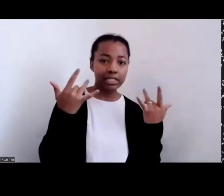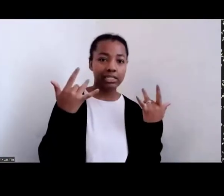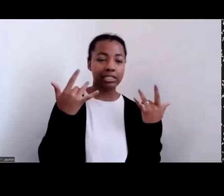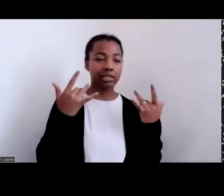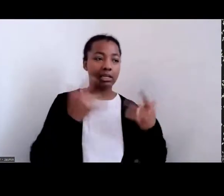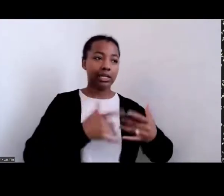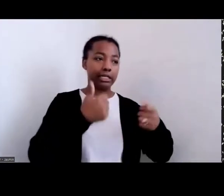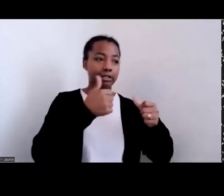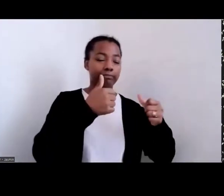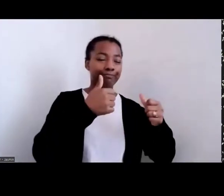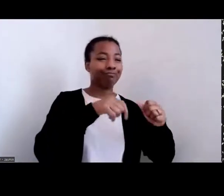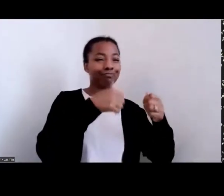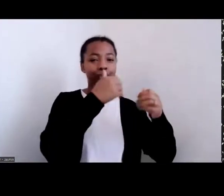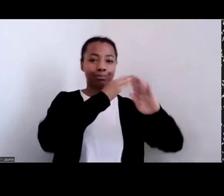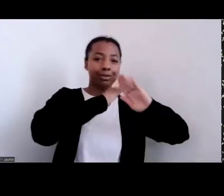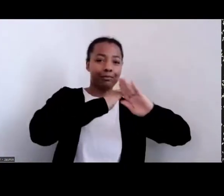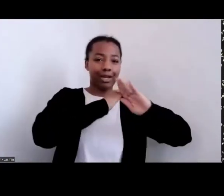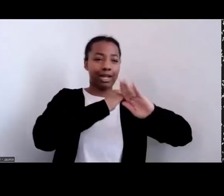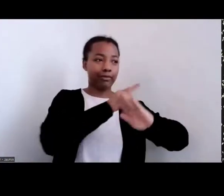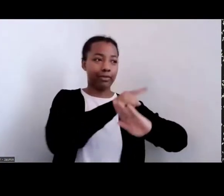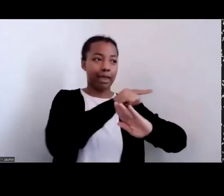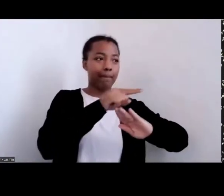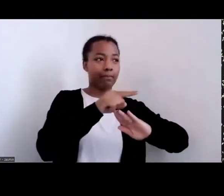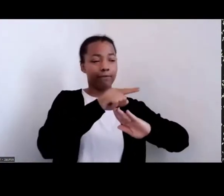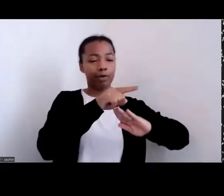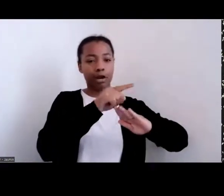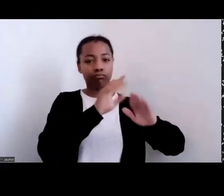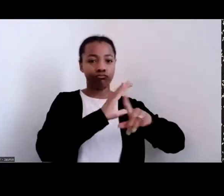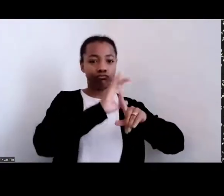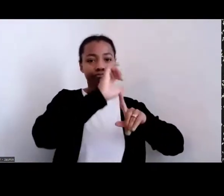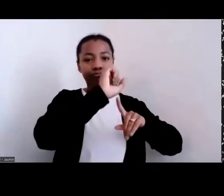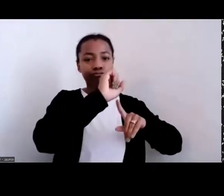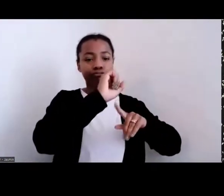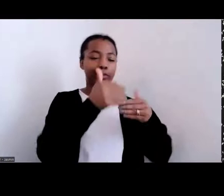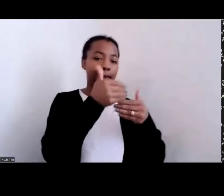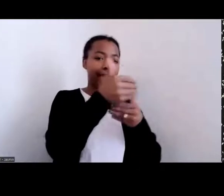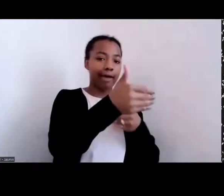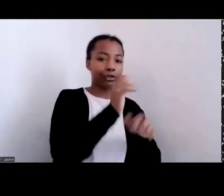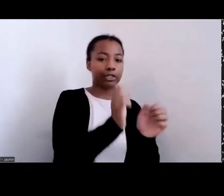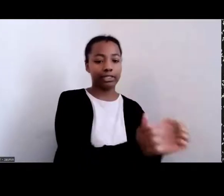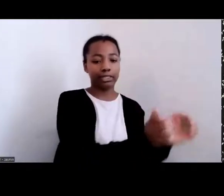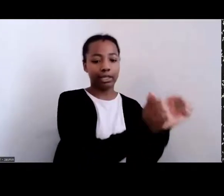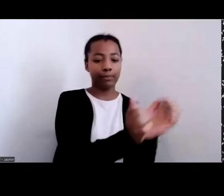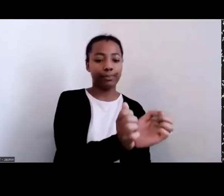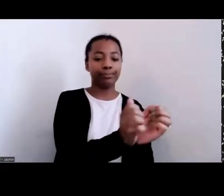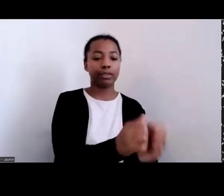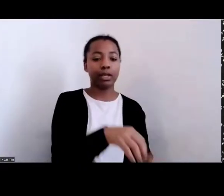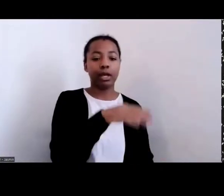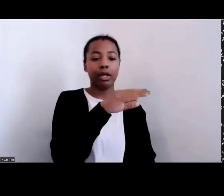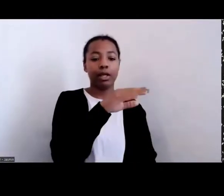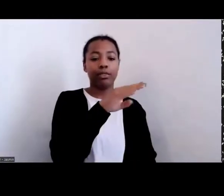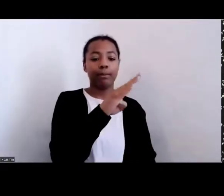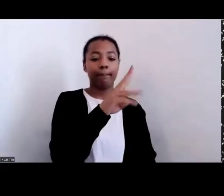post‑enslavement; right? The boll weevil, which affected the cotton crop, the Ku Klux